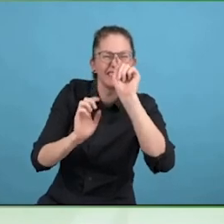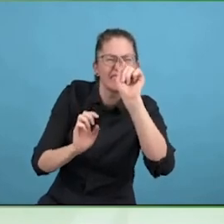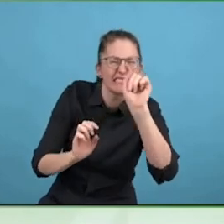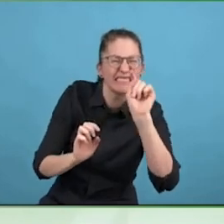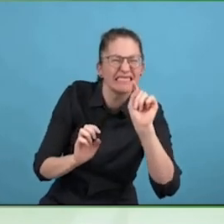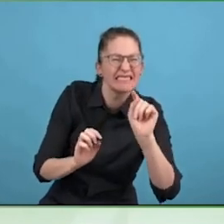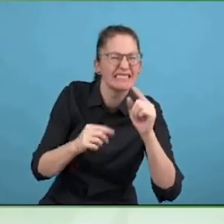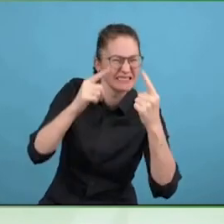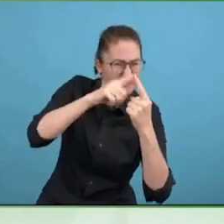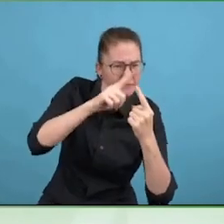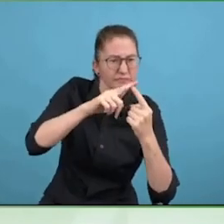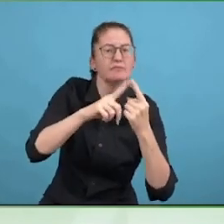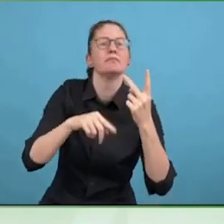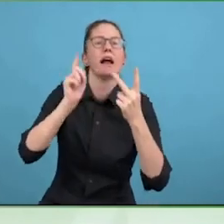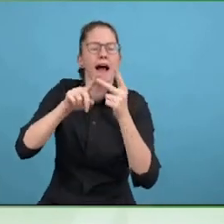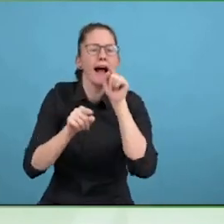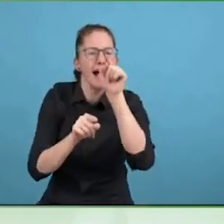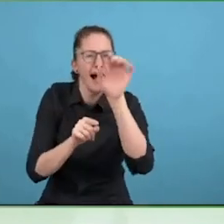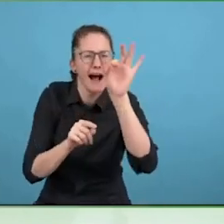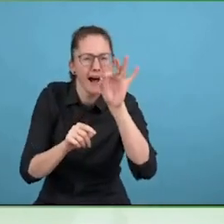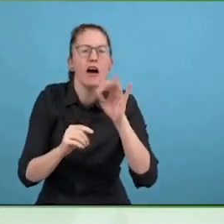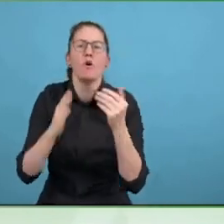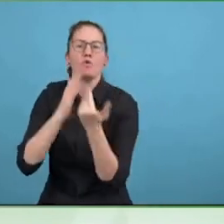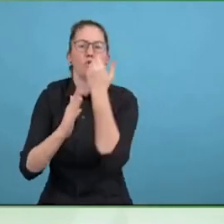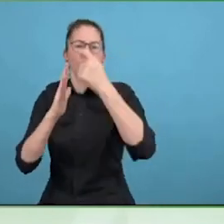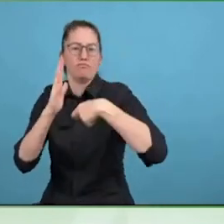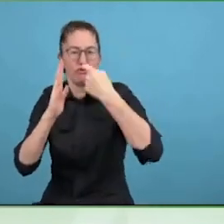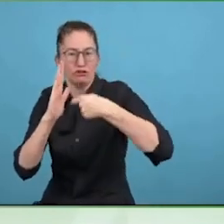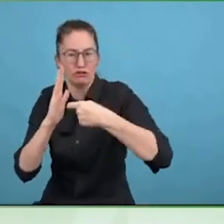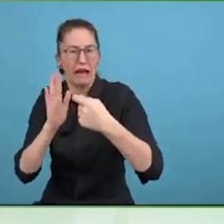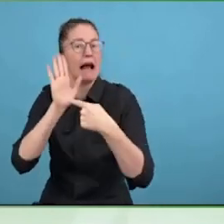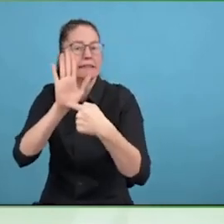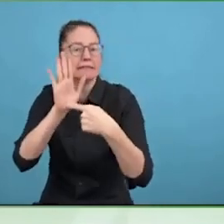So all of the topics we are trying to bring together and likewise the